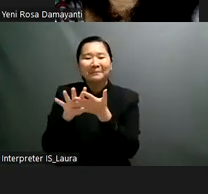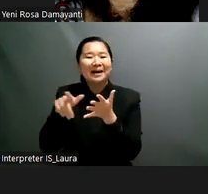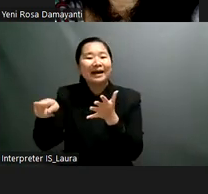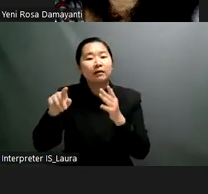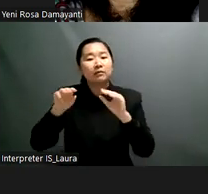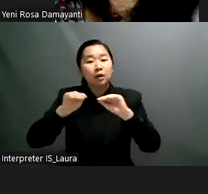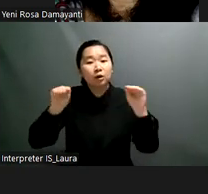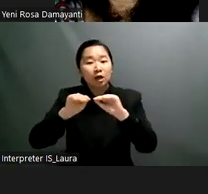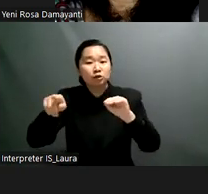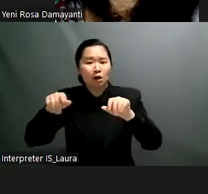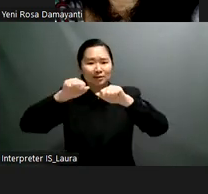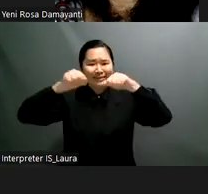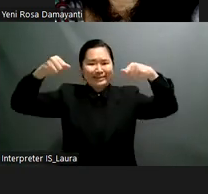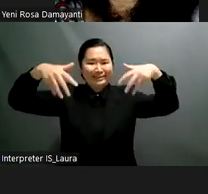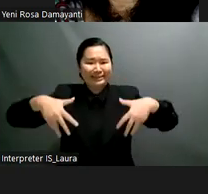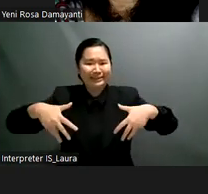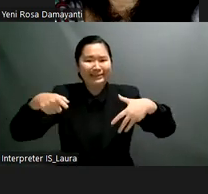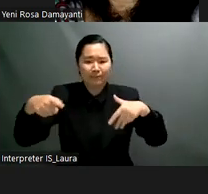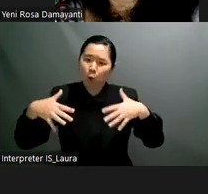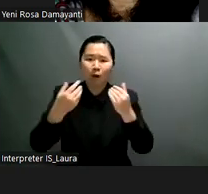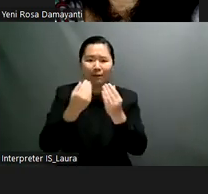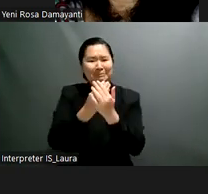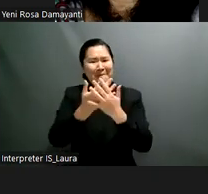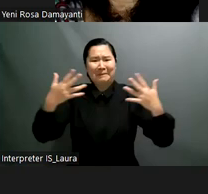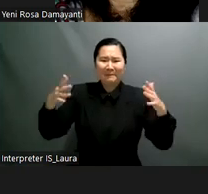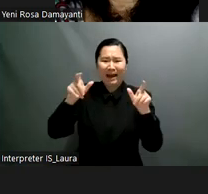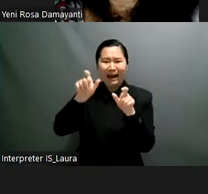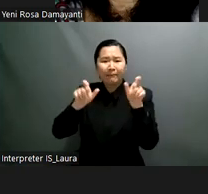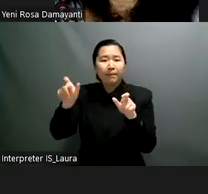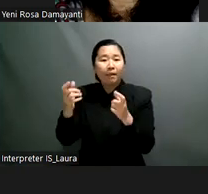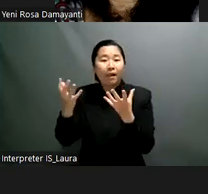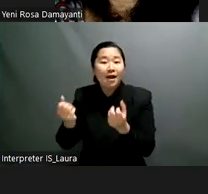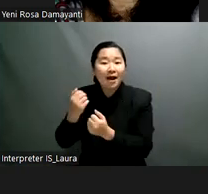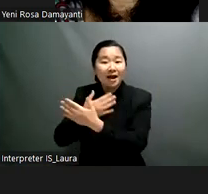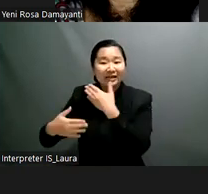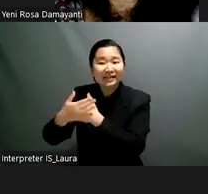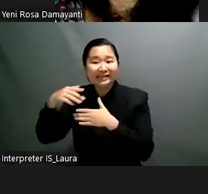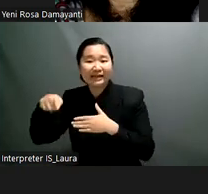chance of succeeding later on as employees as employers and as household breadwinners